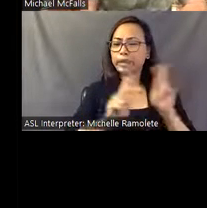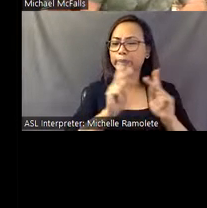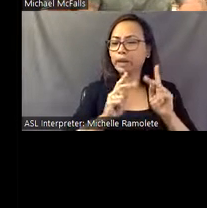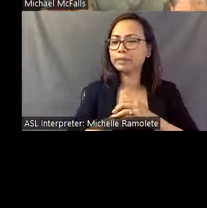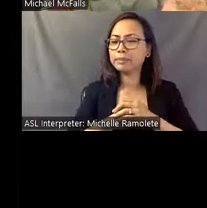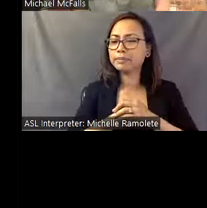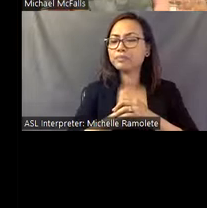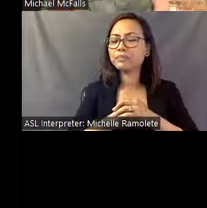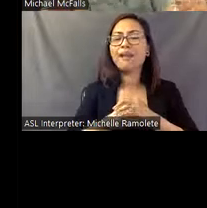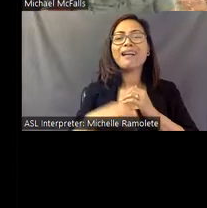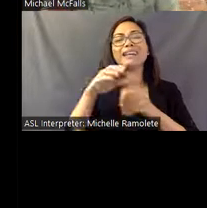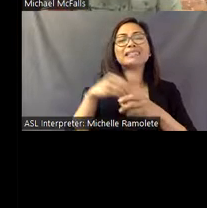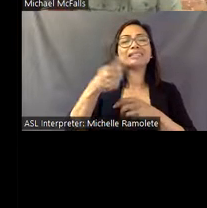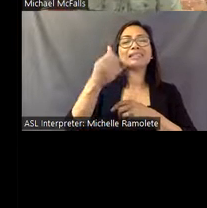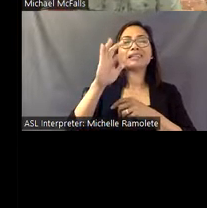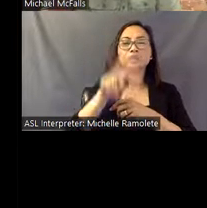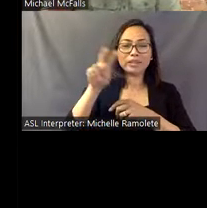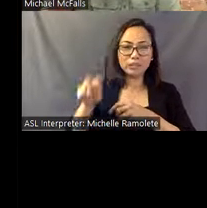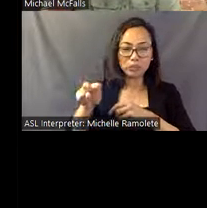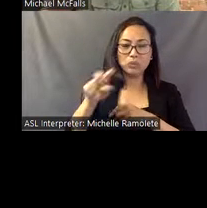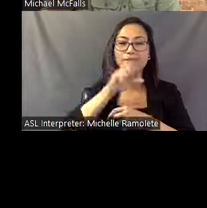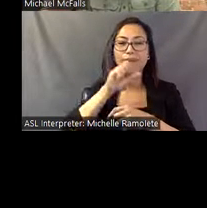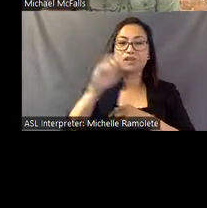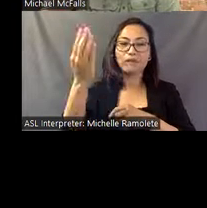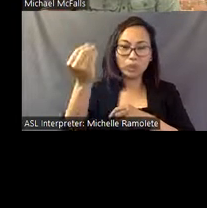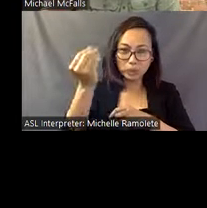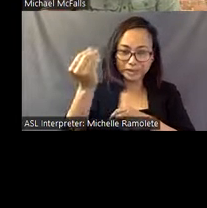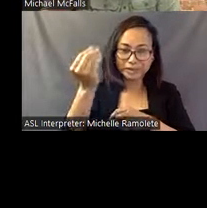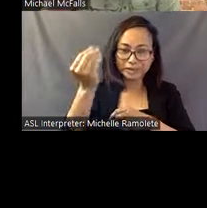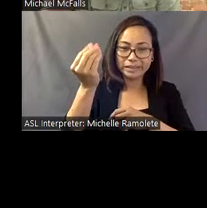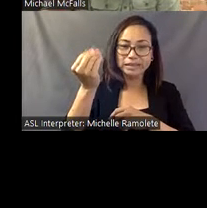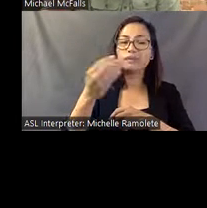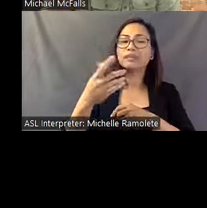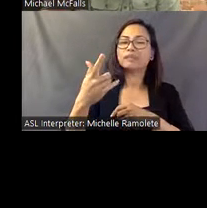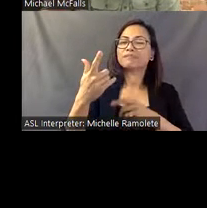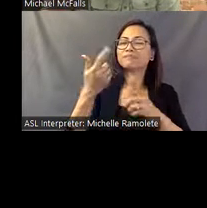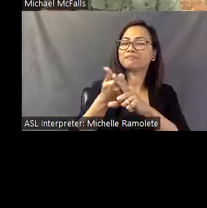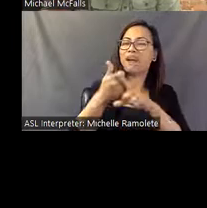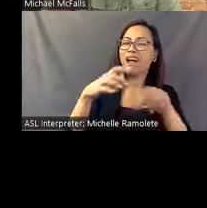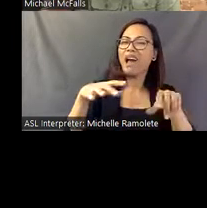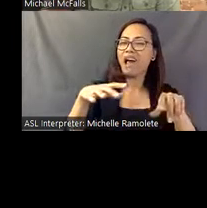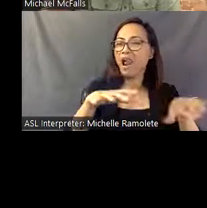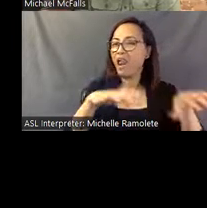In 1922, at the age of 14, Eddie left his home and hitchhiked to New York City, hitting